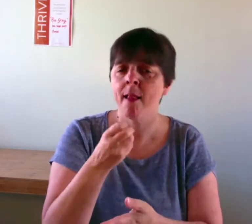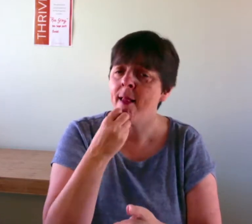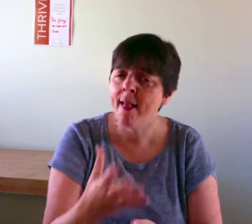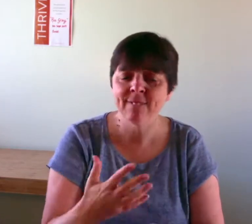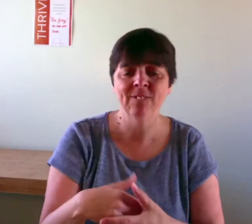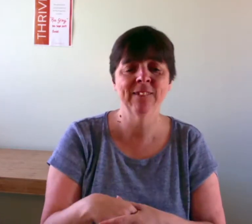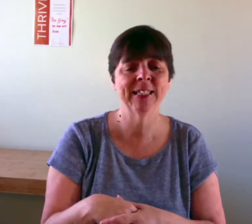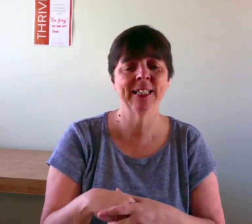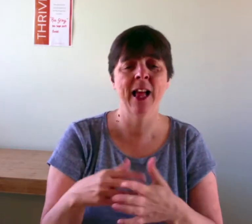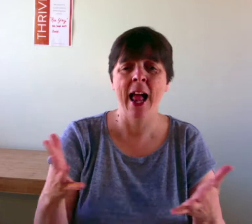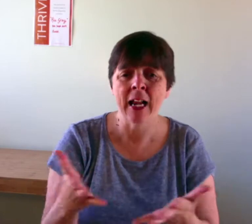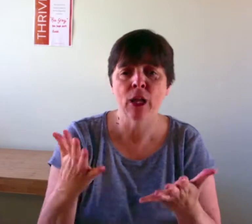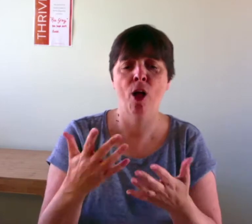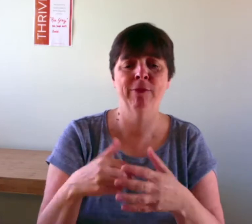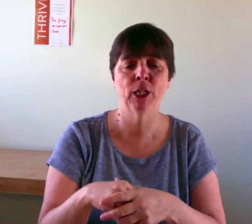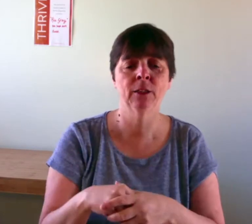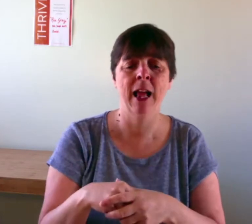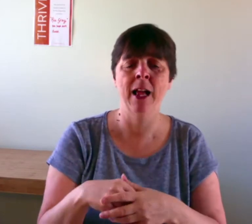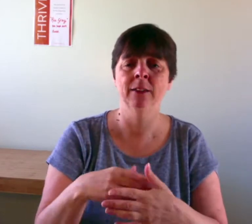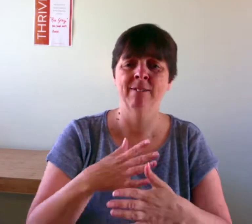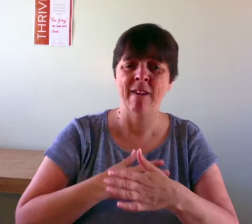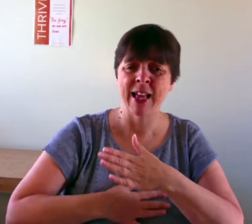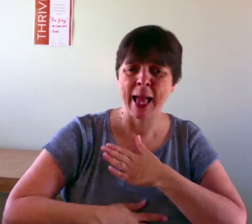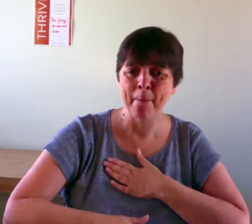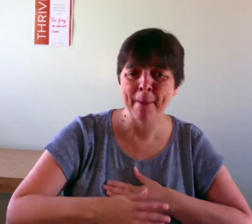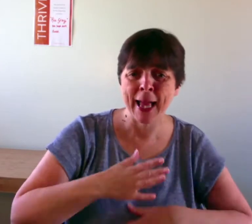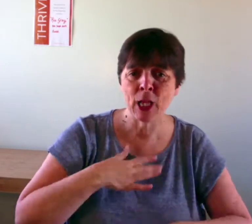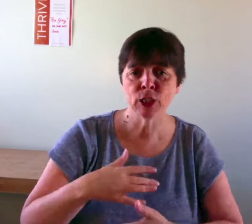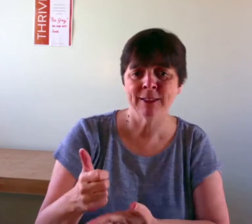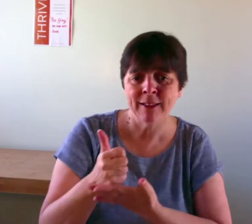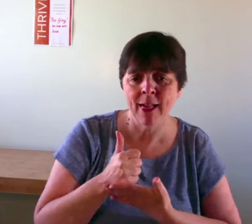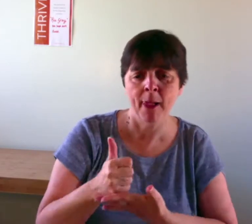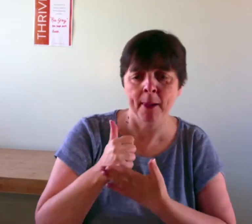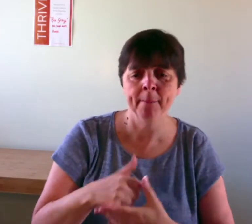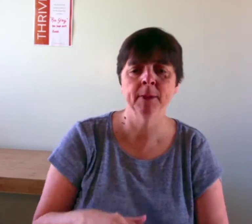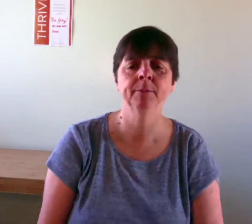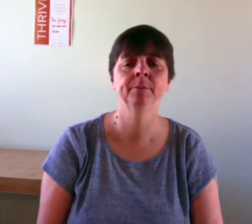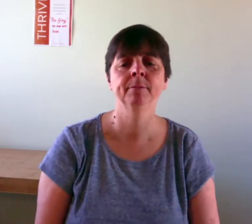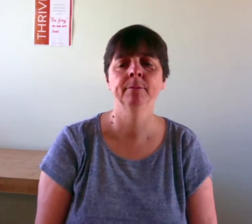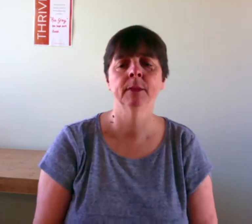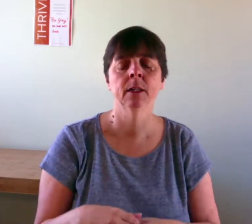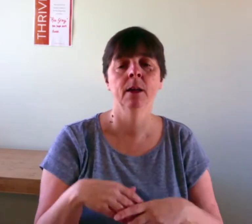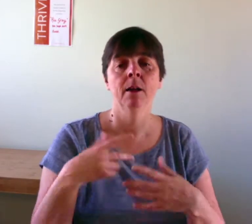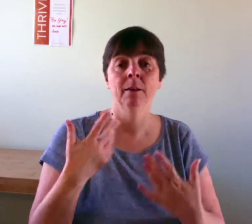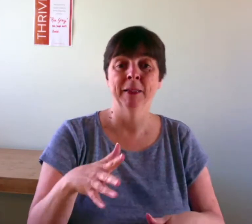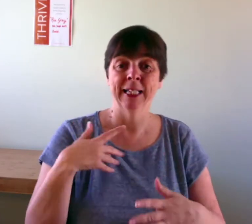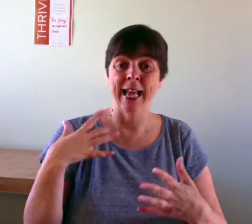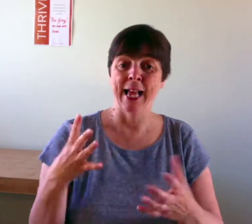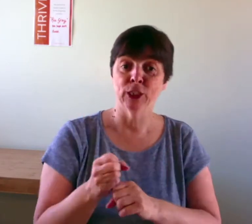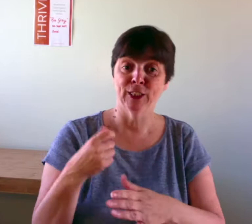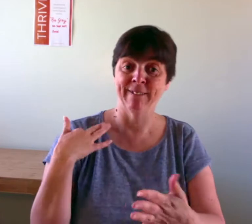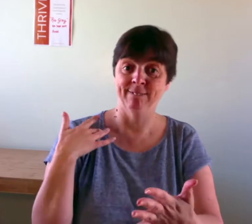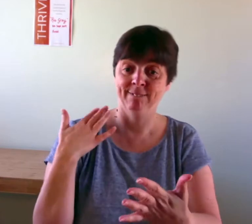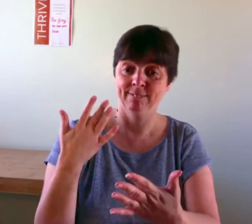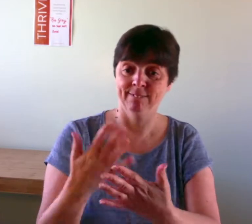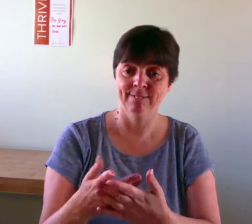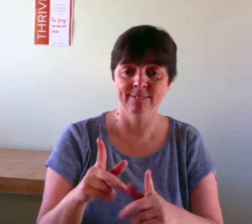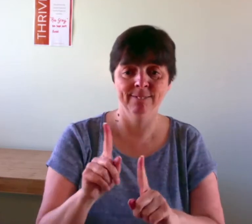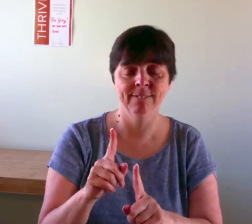Lucy, my Thrive Consultant, is so lovely is very encouraging and very patient with her help